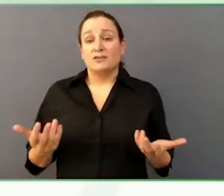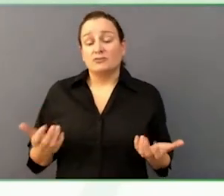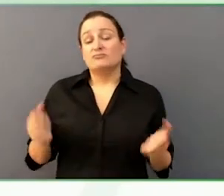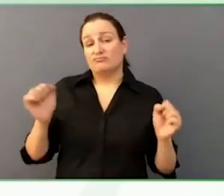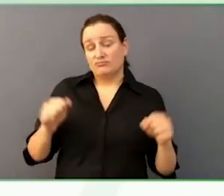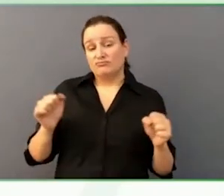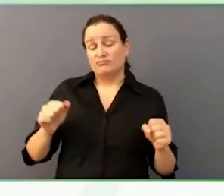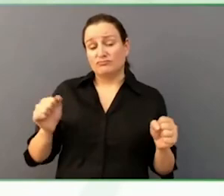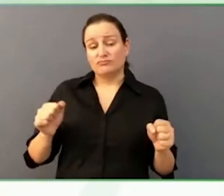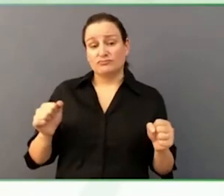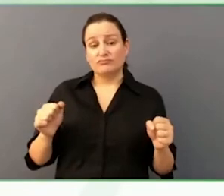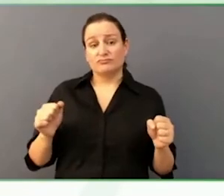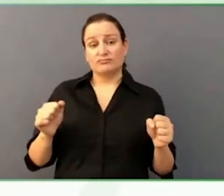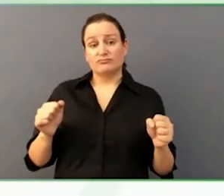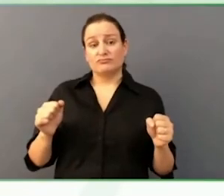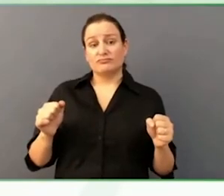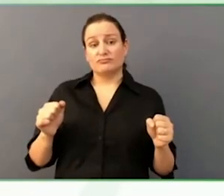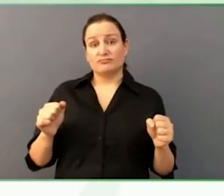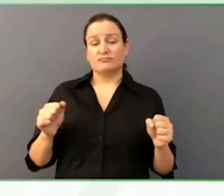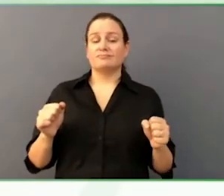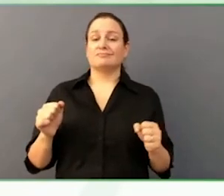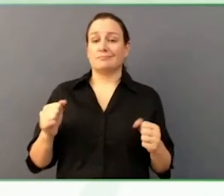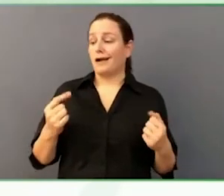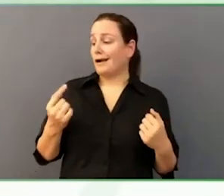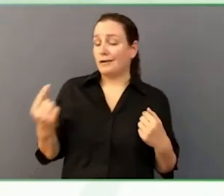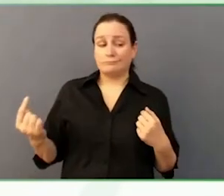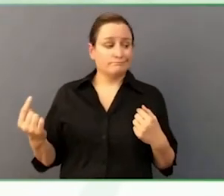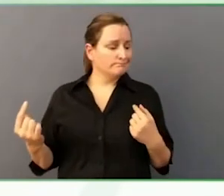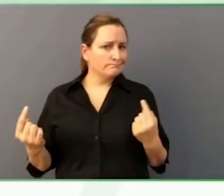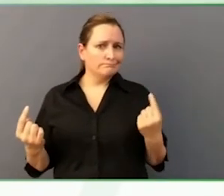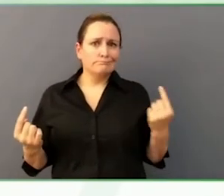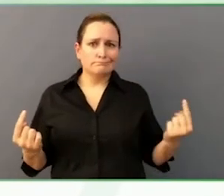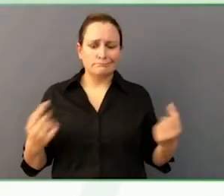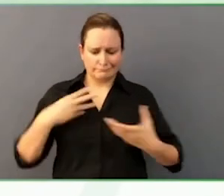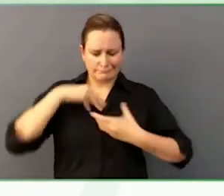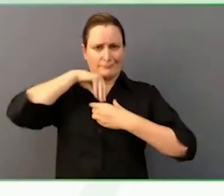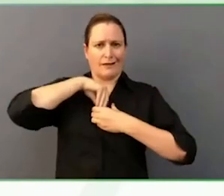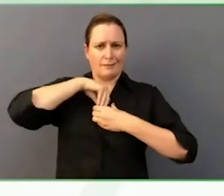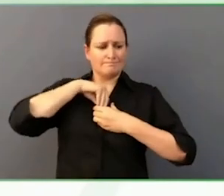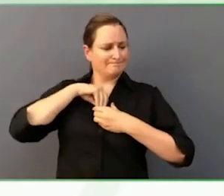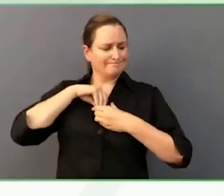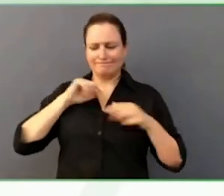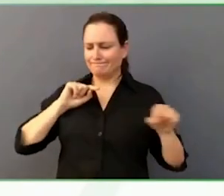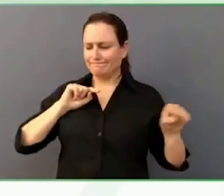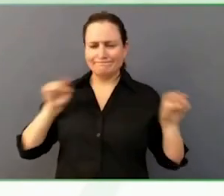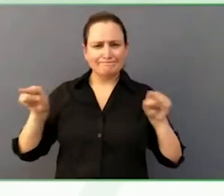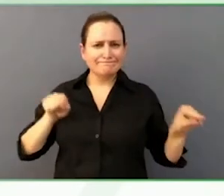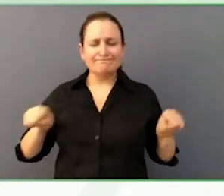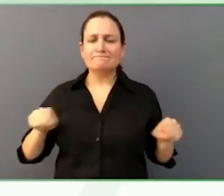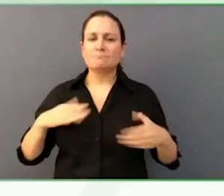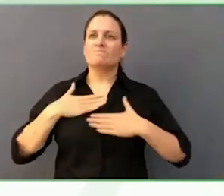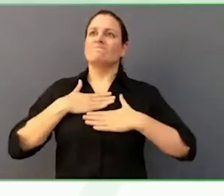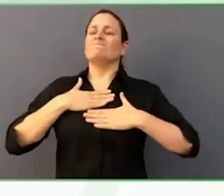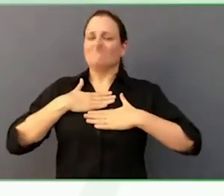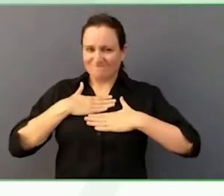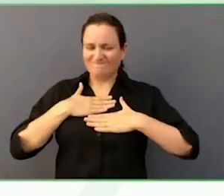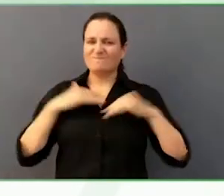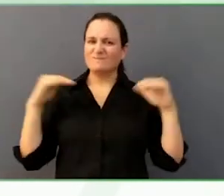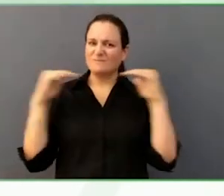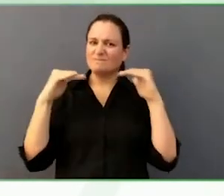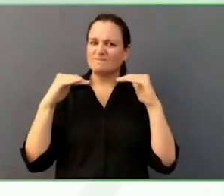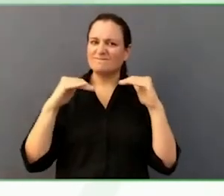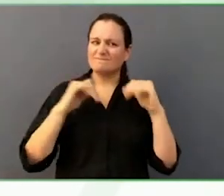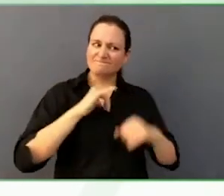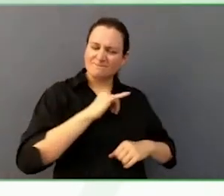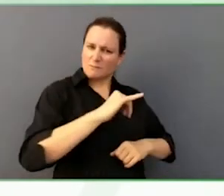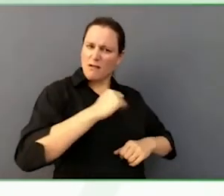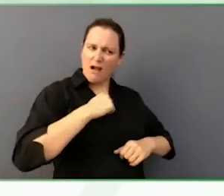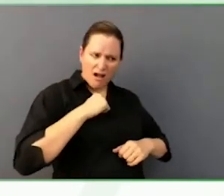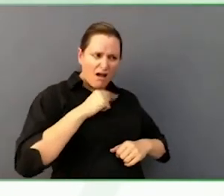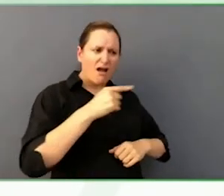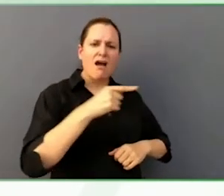with shared values across the team, and we really want Nicholas to